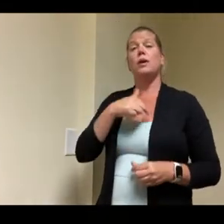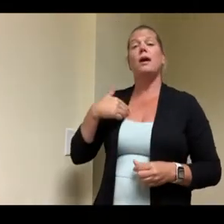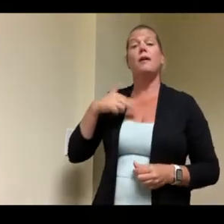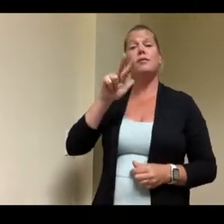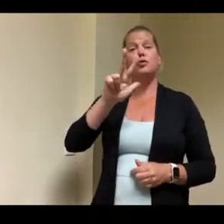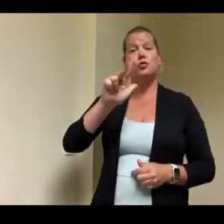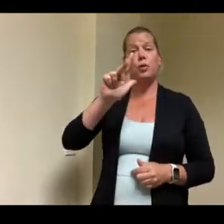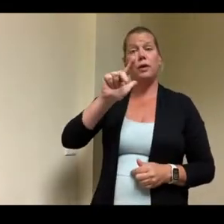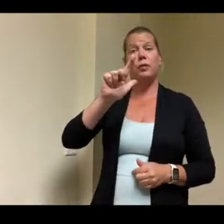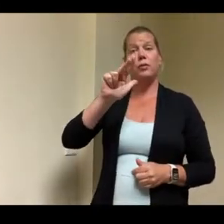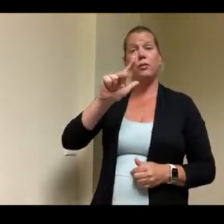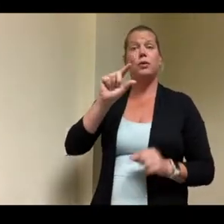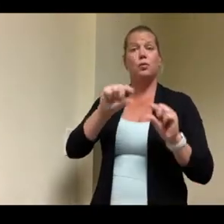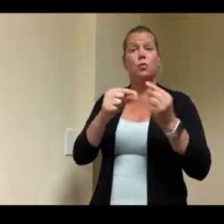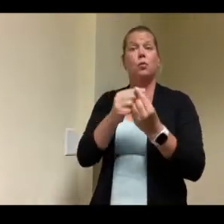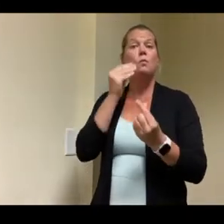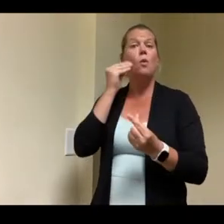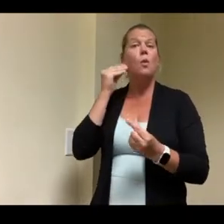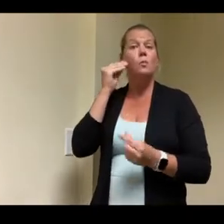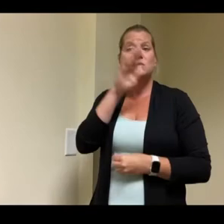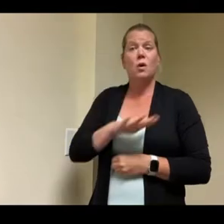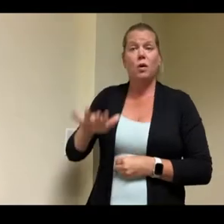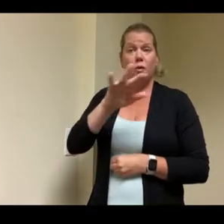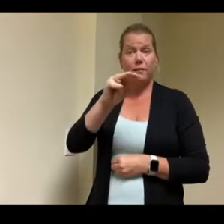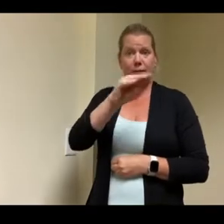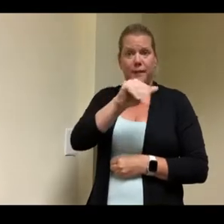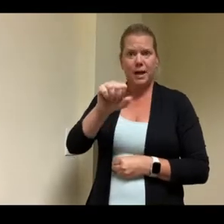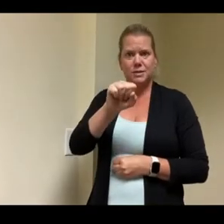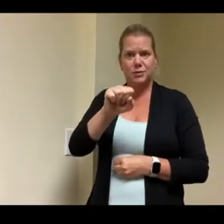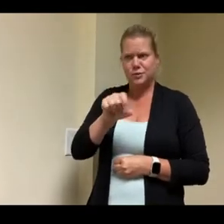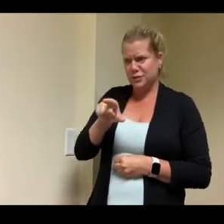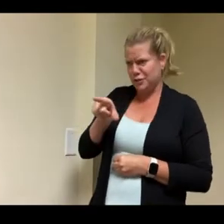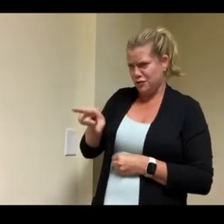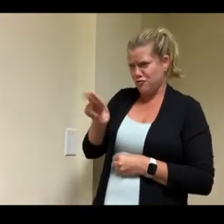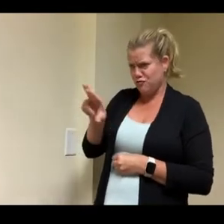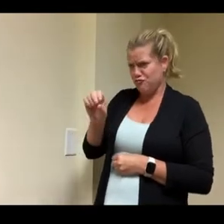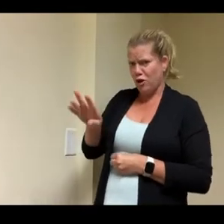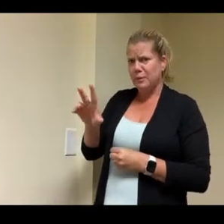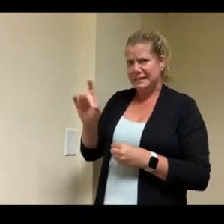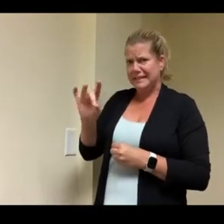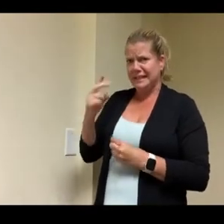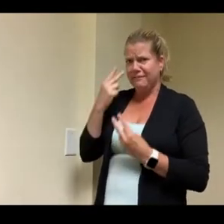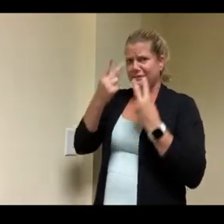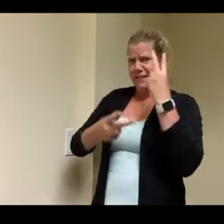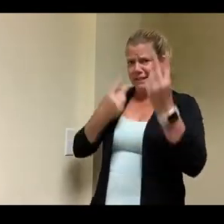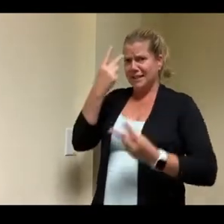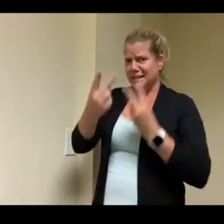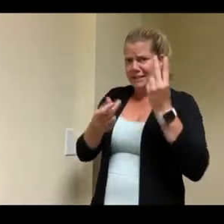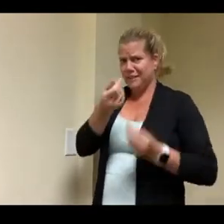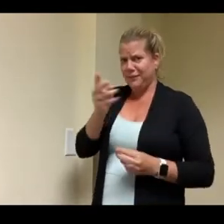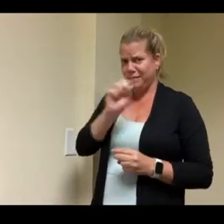commonwealth and i think you visited several of them rob with our staff and i think you did pick the best out of